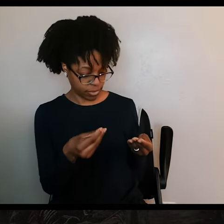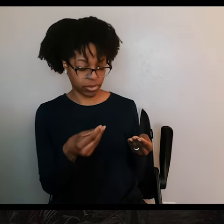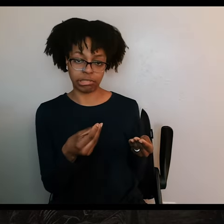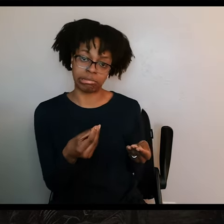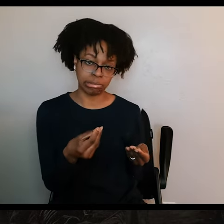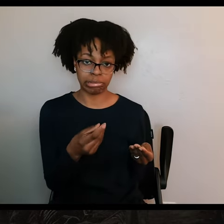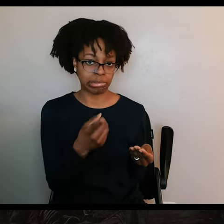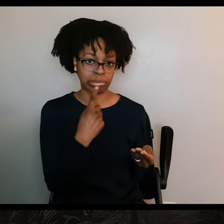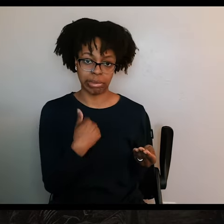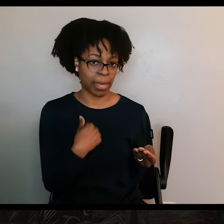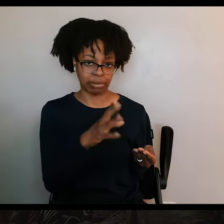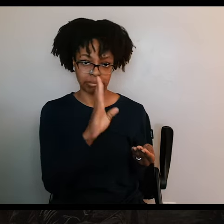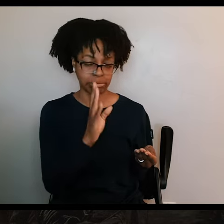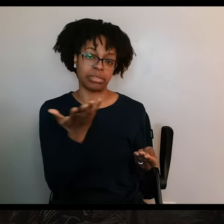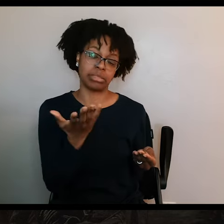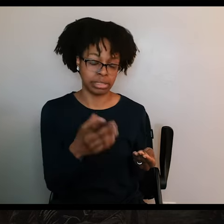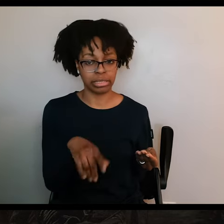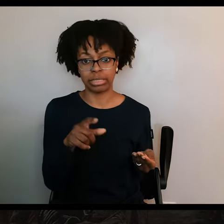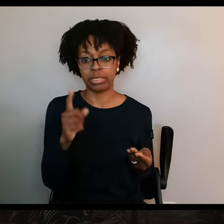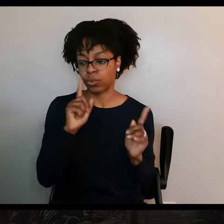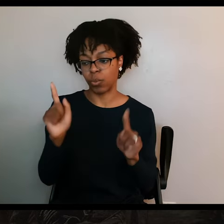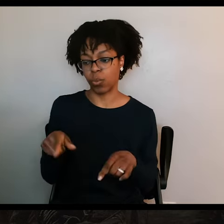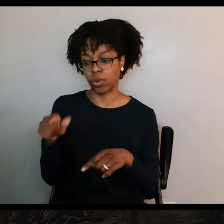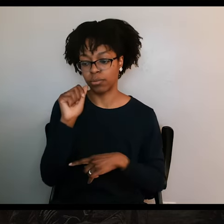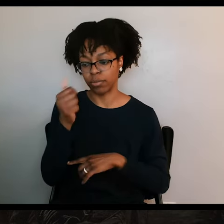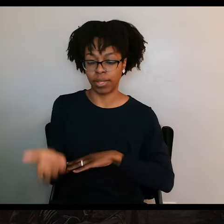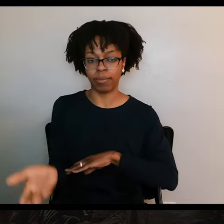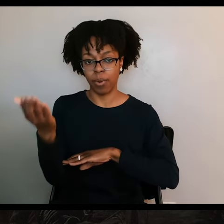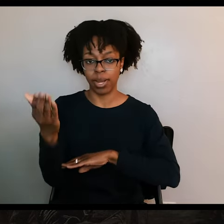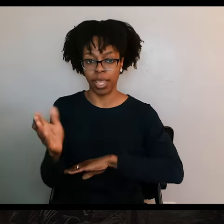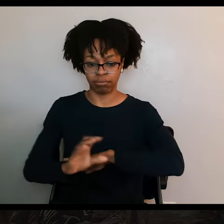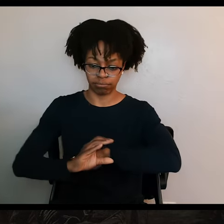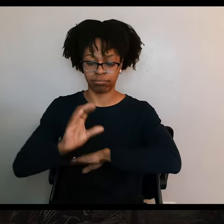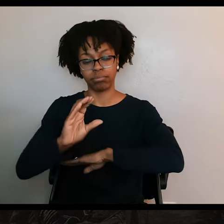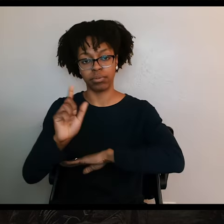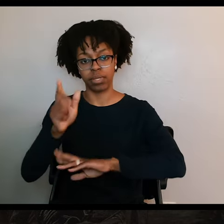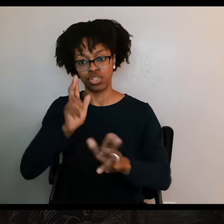And having no real choice in the matter, ordered that the prisoners be shot at dawn the following morning.